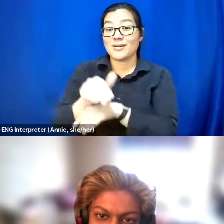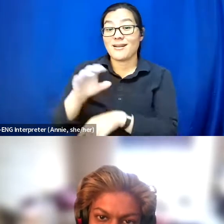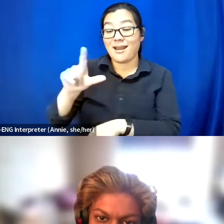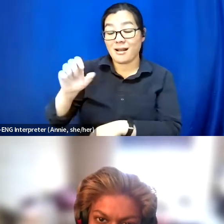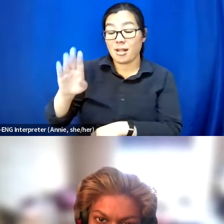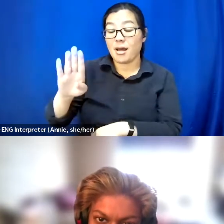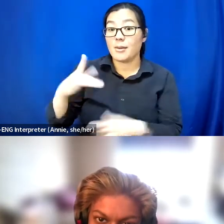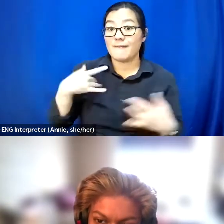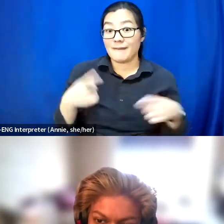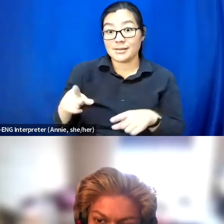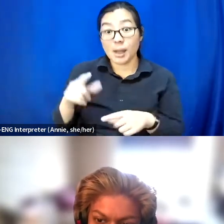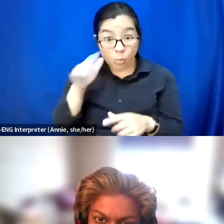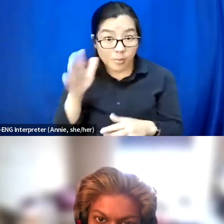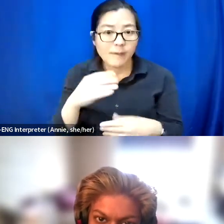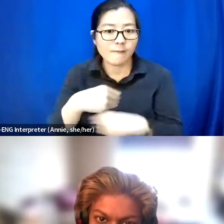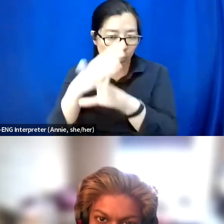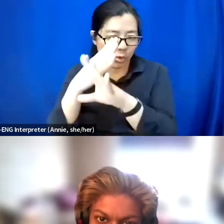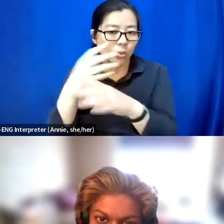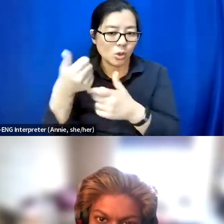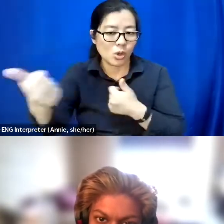I know we have to wrap it up.